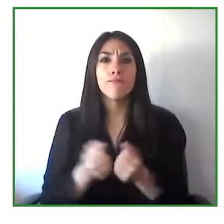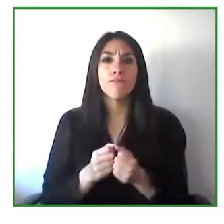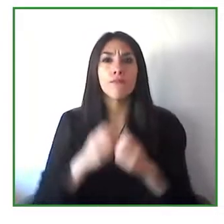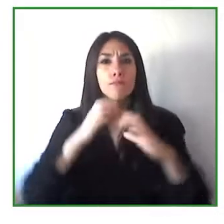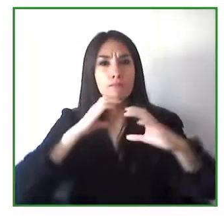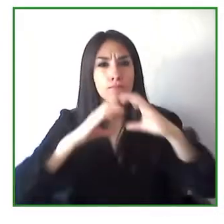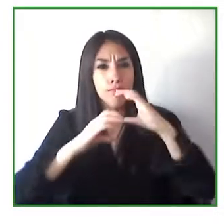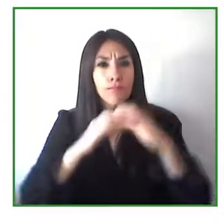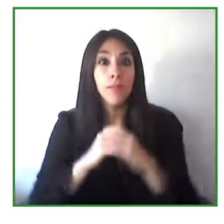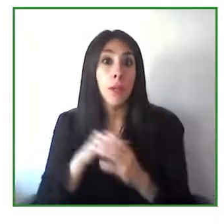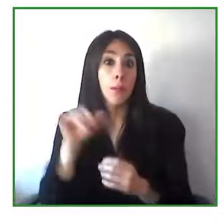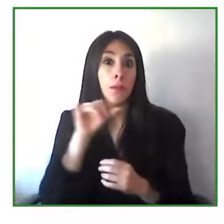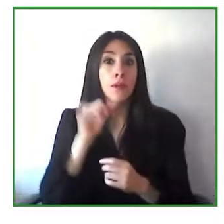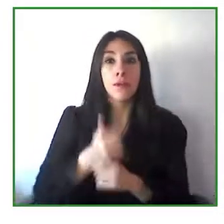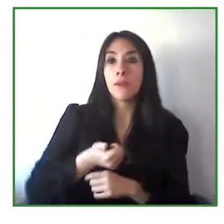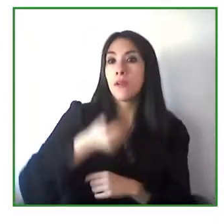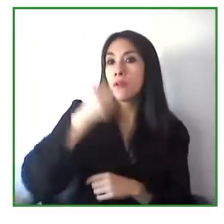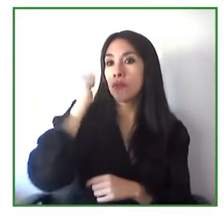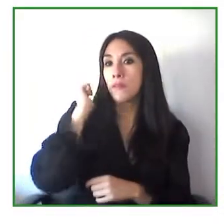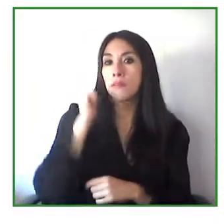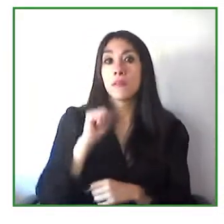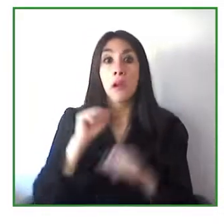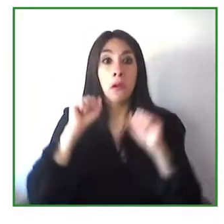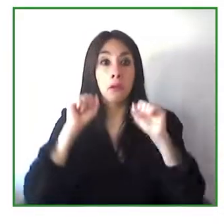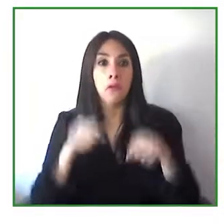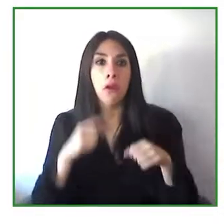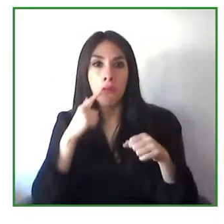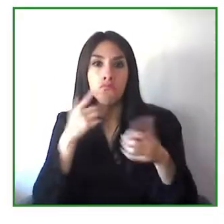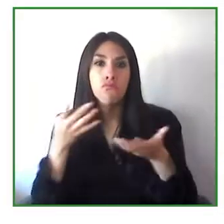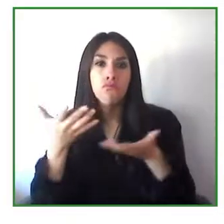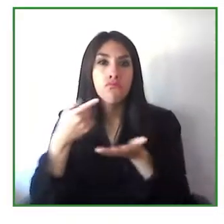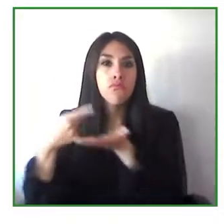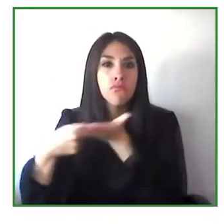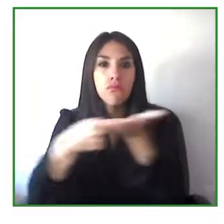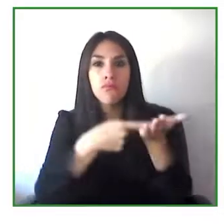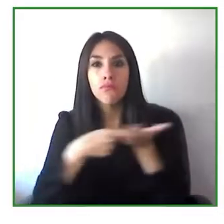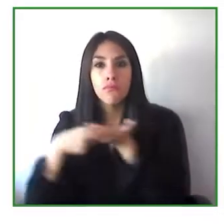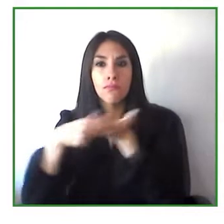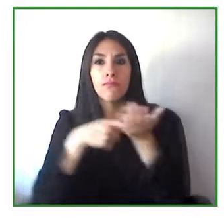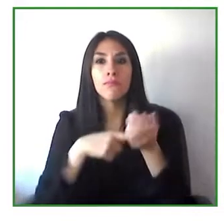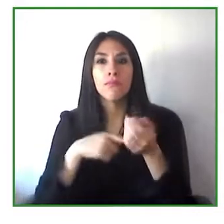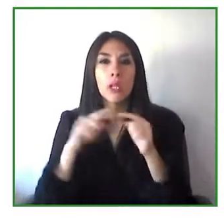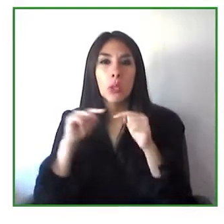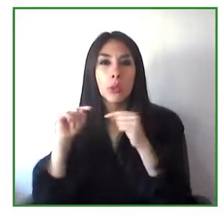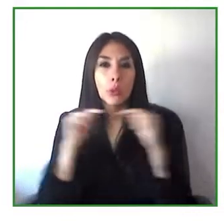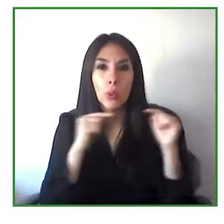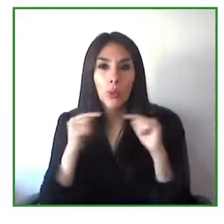Just like yesterday today we will have a conversation we will know and discuss about the different